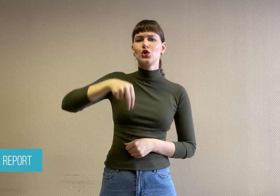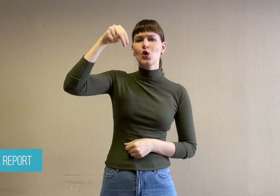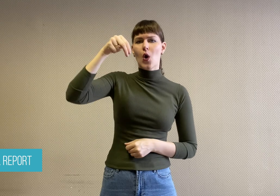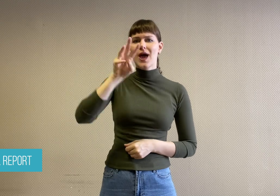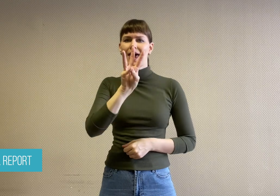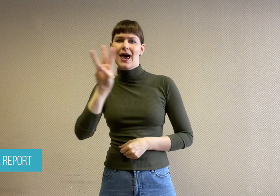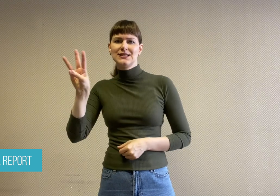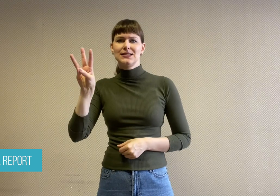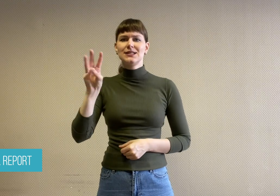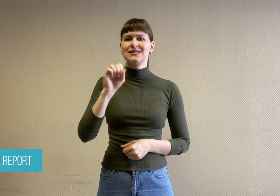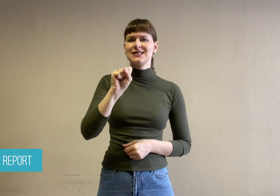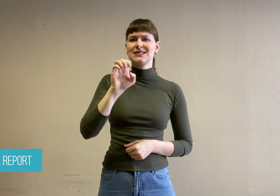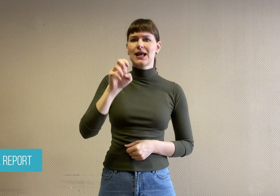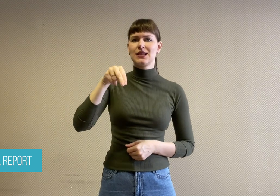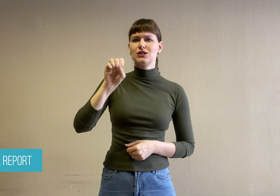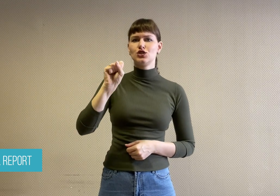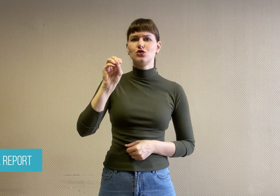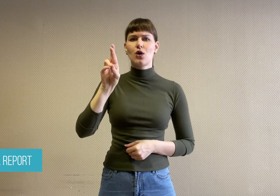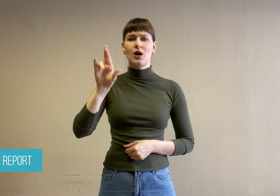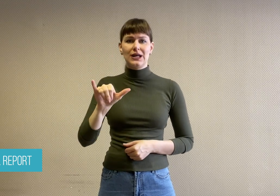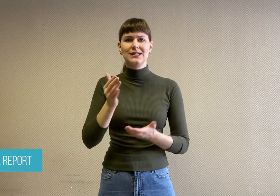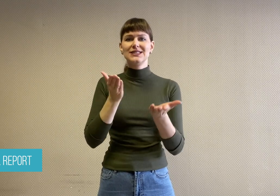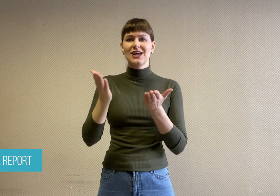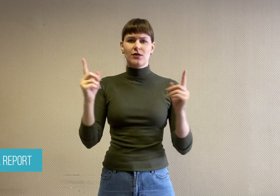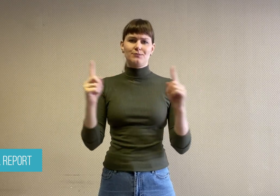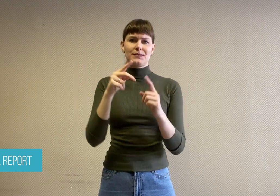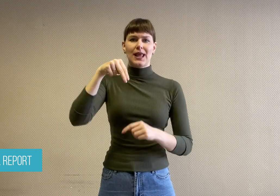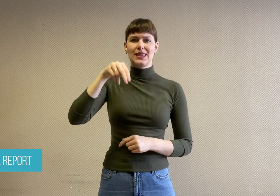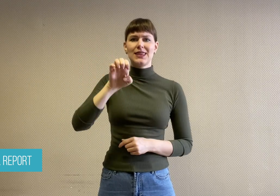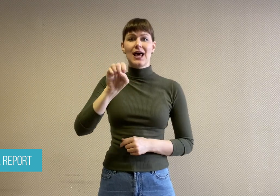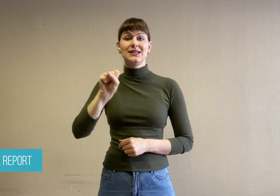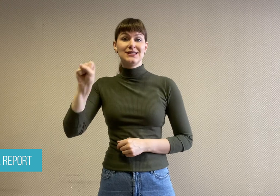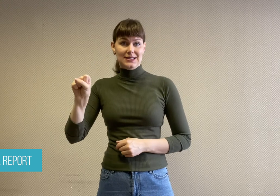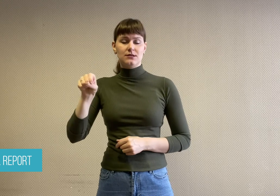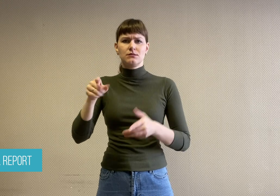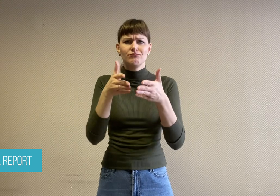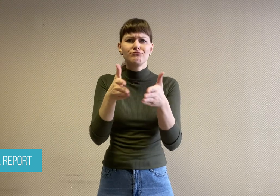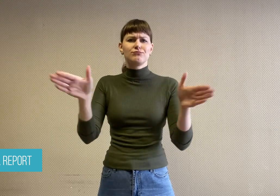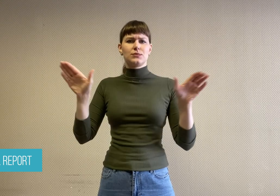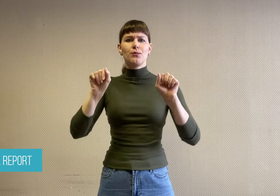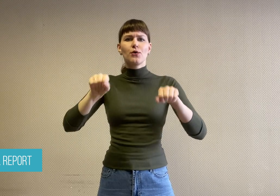to technologies. This donation will allow the charity